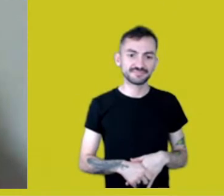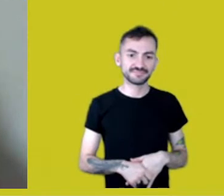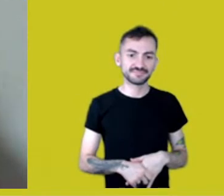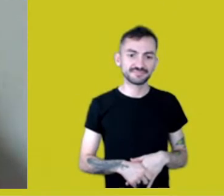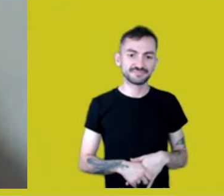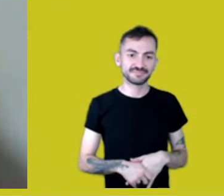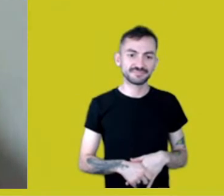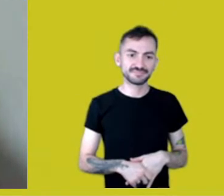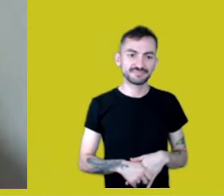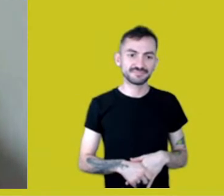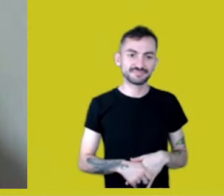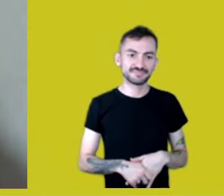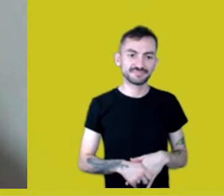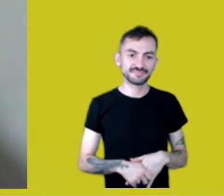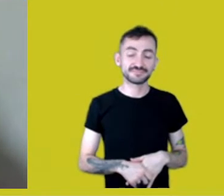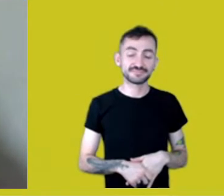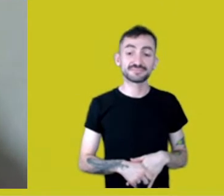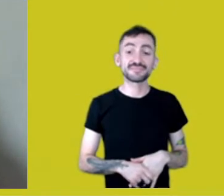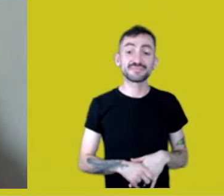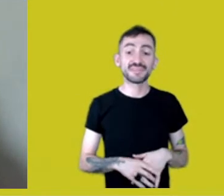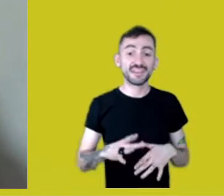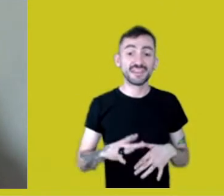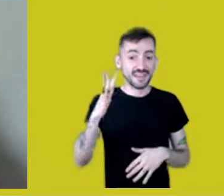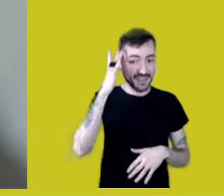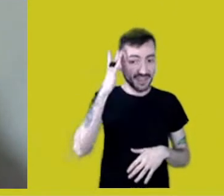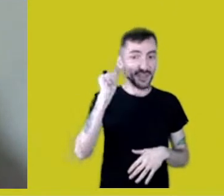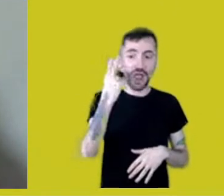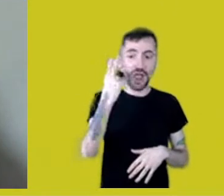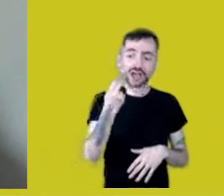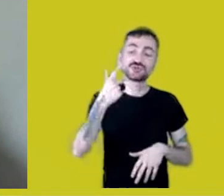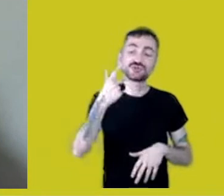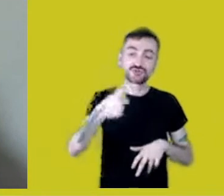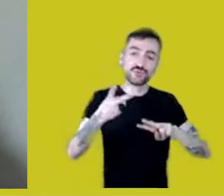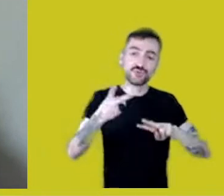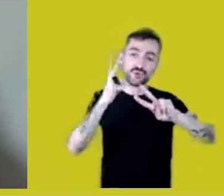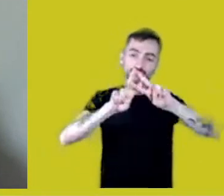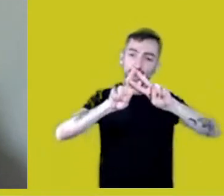Well, I think she froze again. -She froze again.